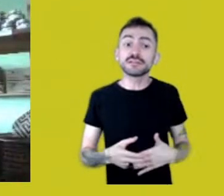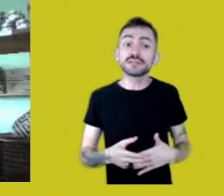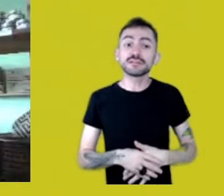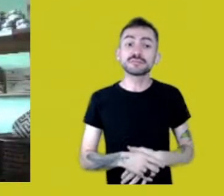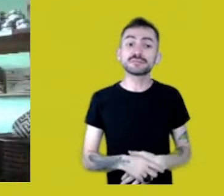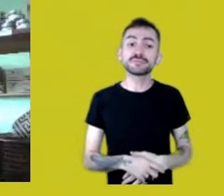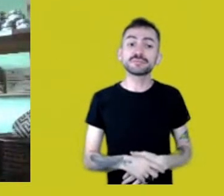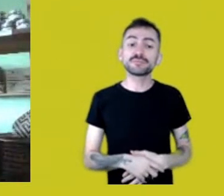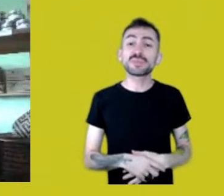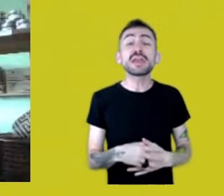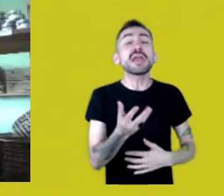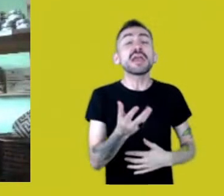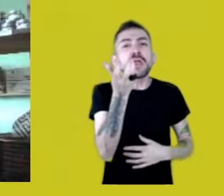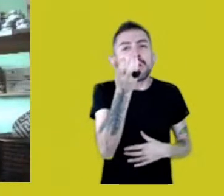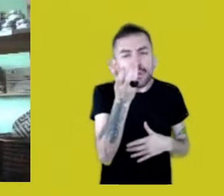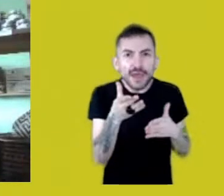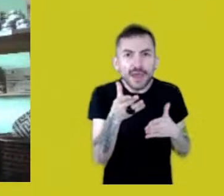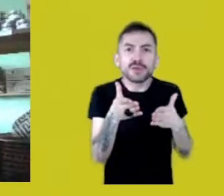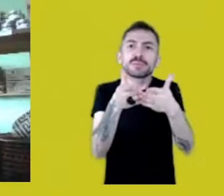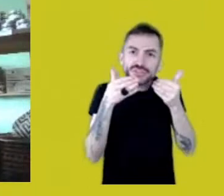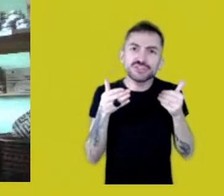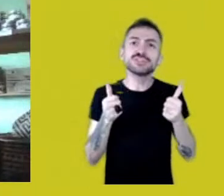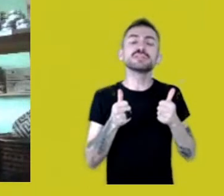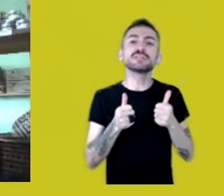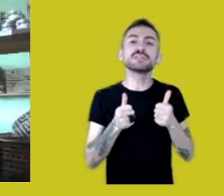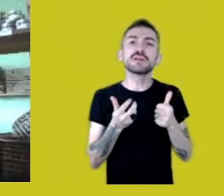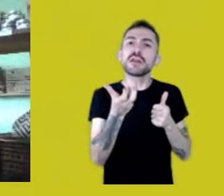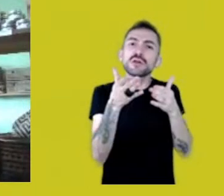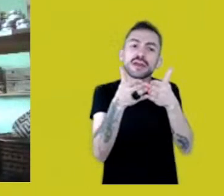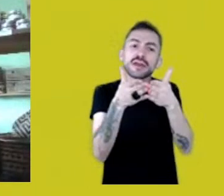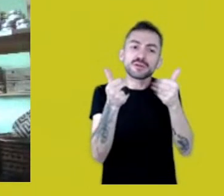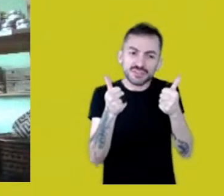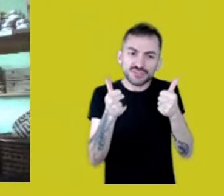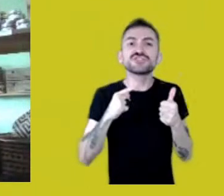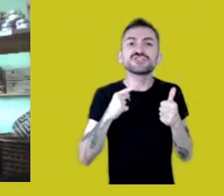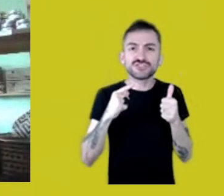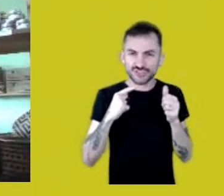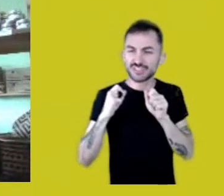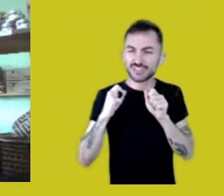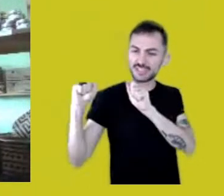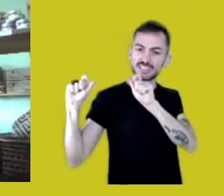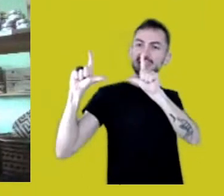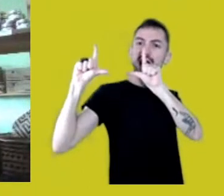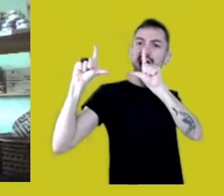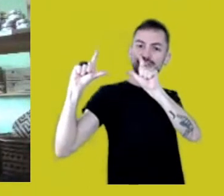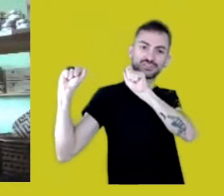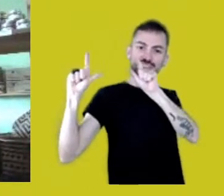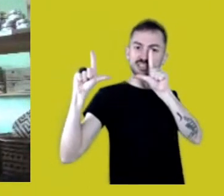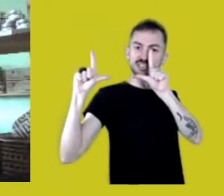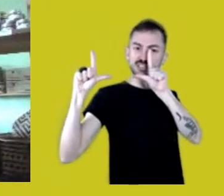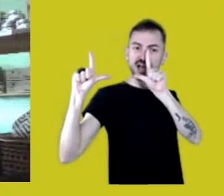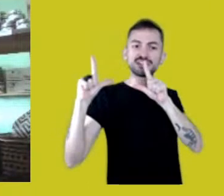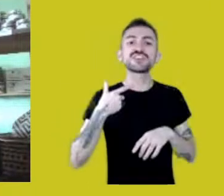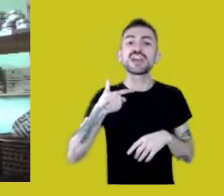I’d like to ask you to project a few slides, because our speeches